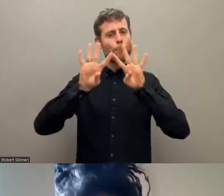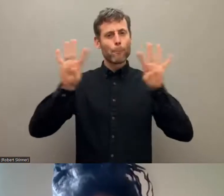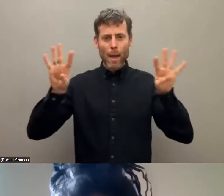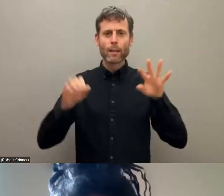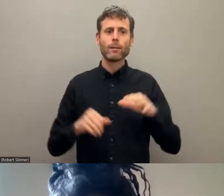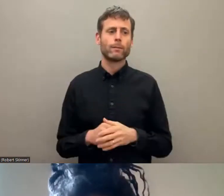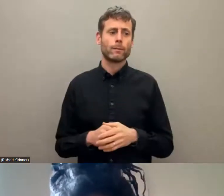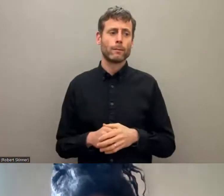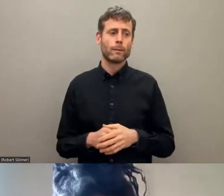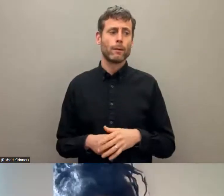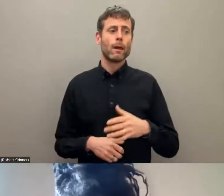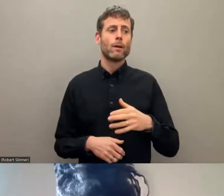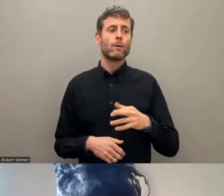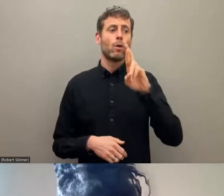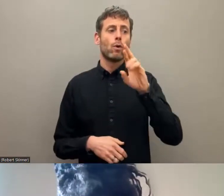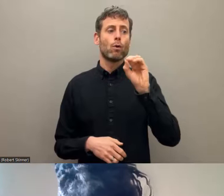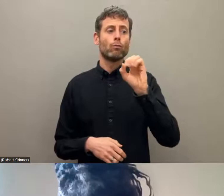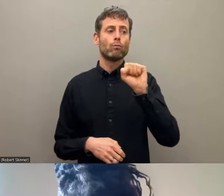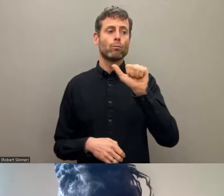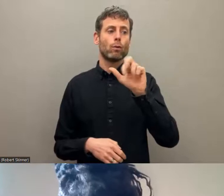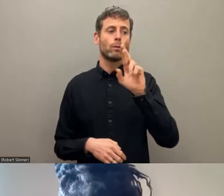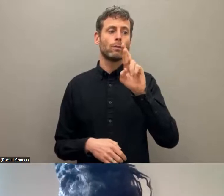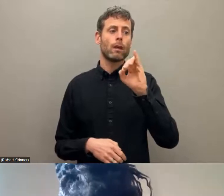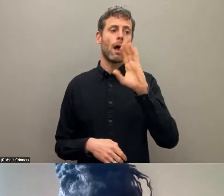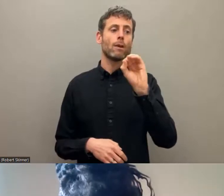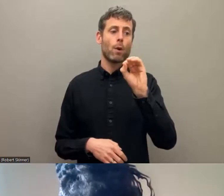panel. I commit myself to